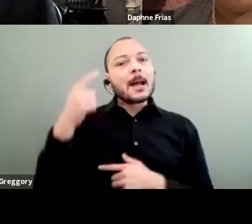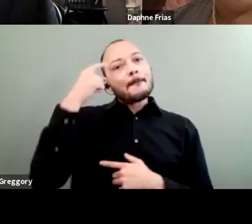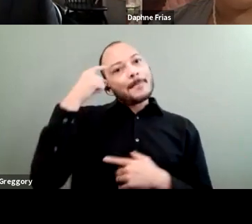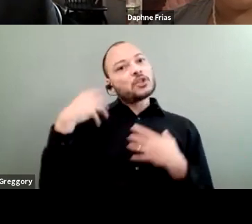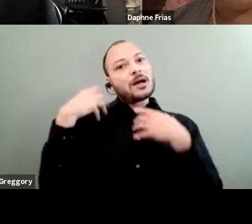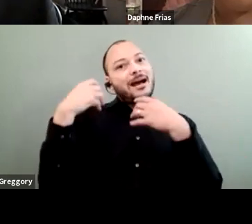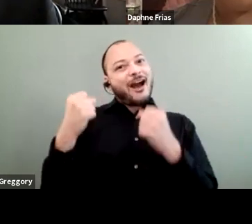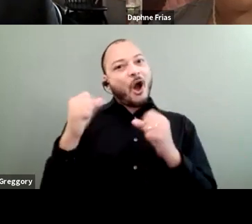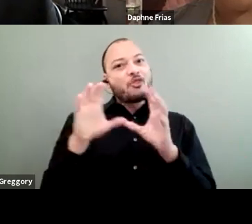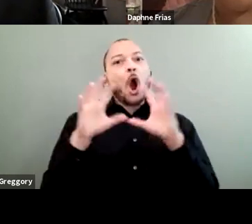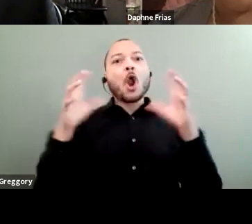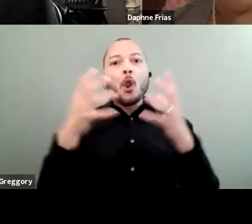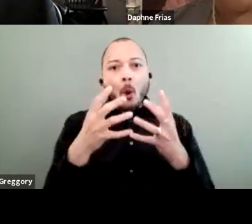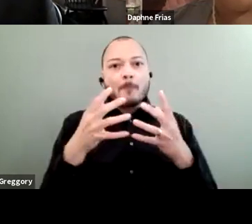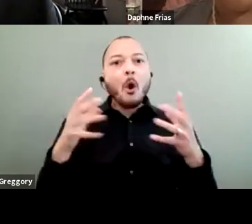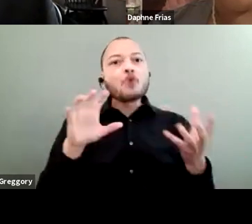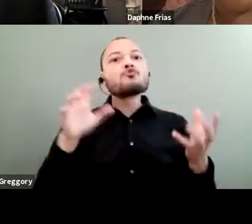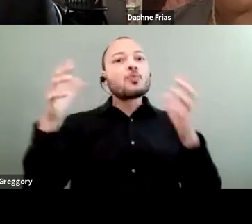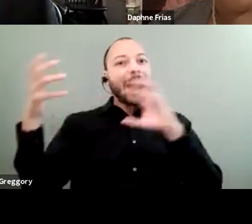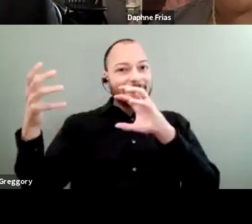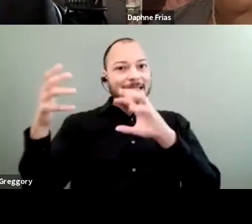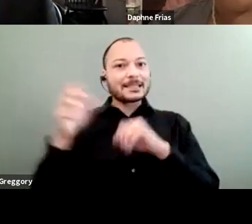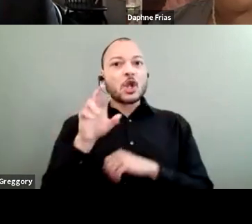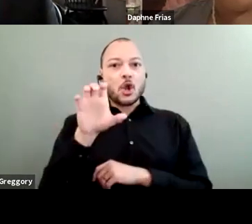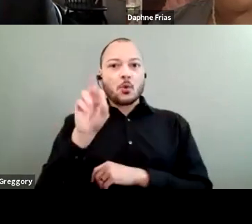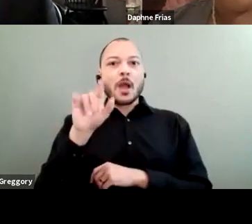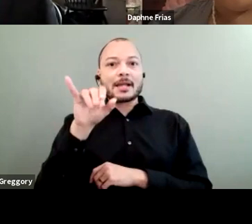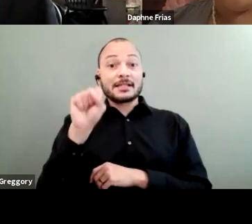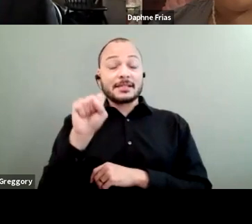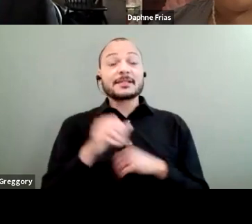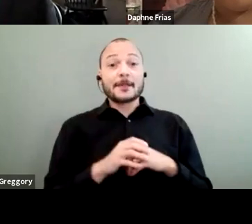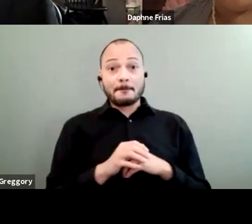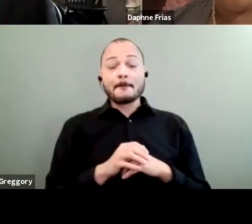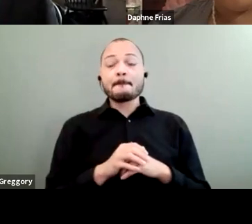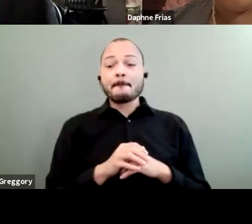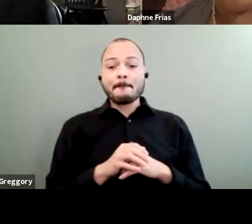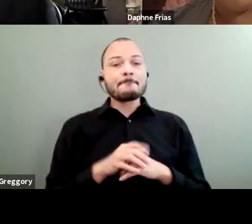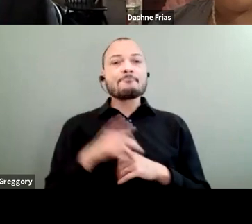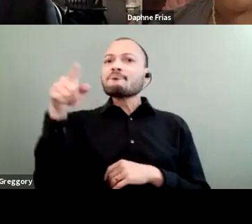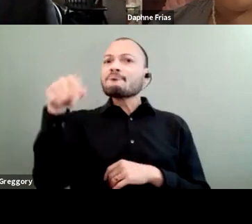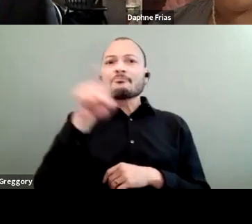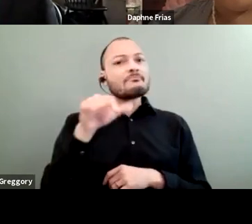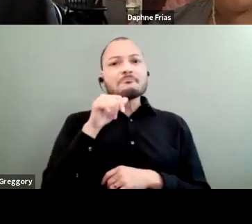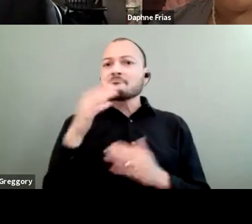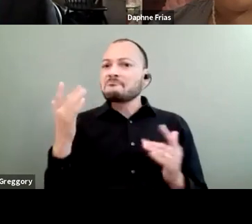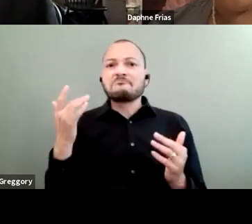because they are not waiting for a doctor to tell them,